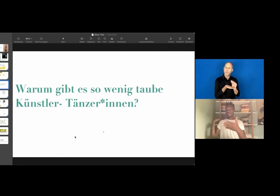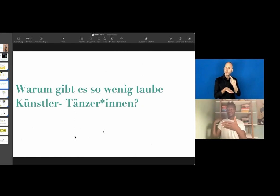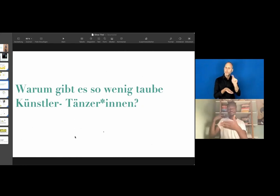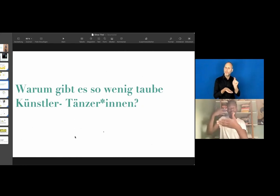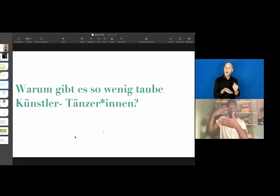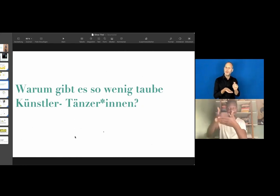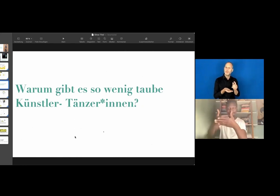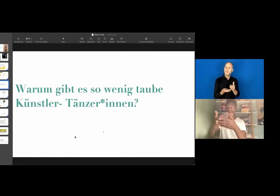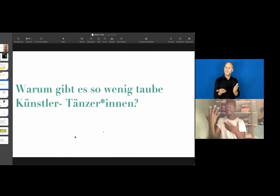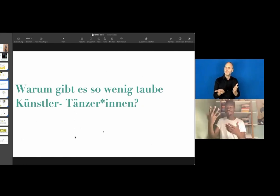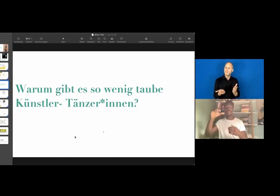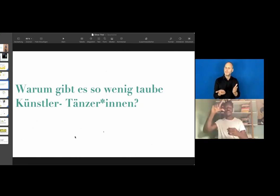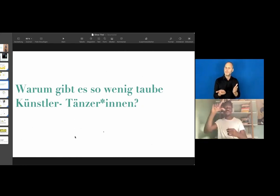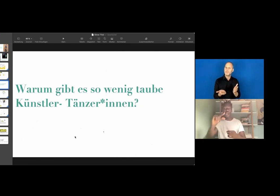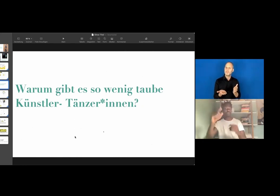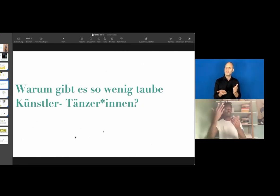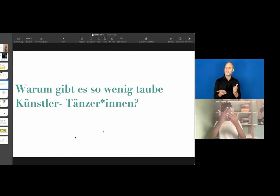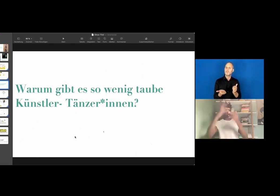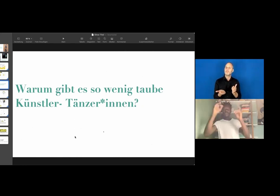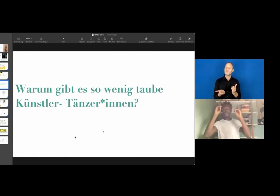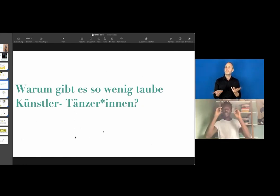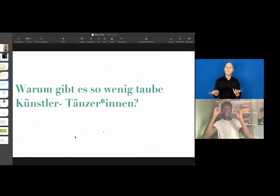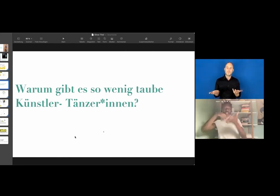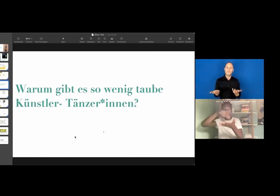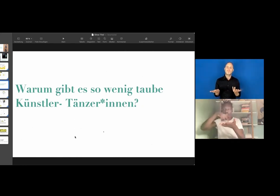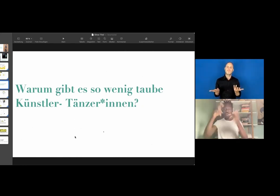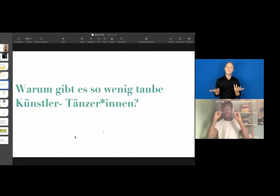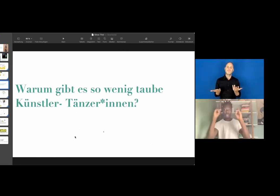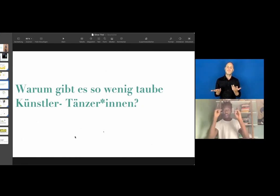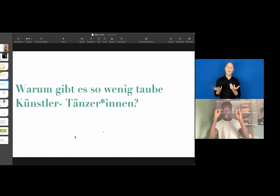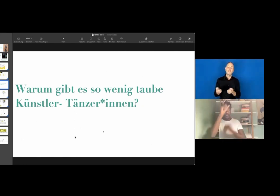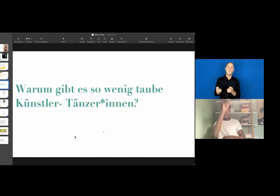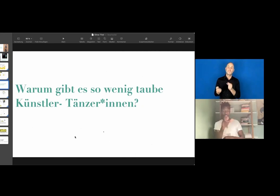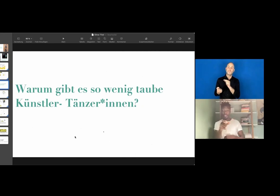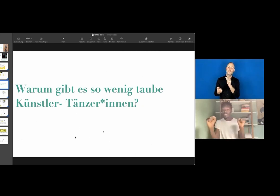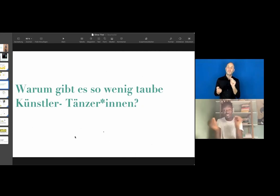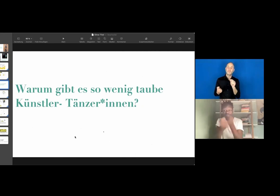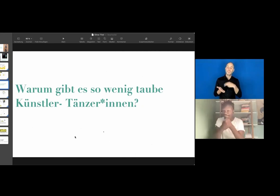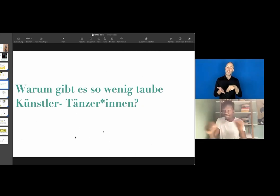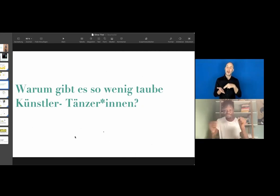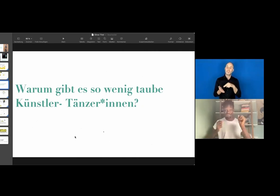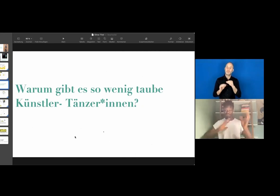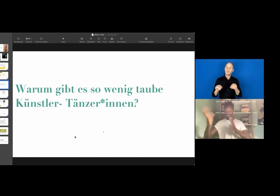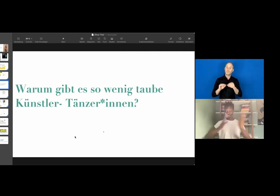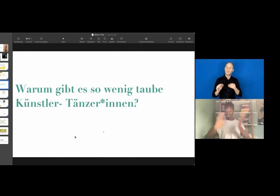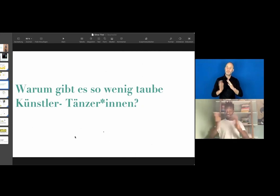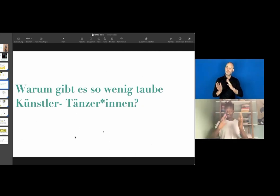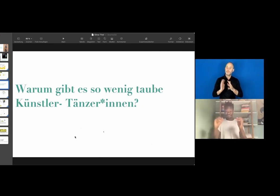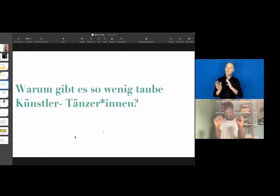that there are very little, very few Deaf dancers that are successful, that we know of.